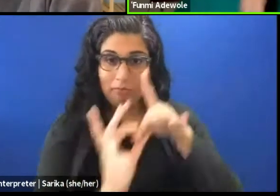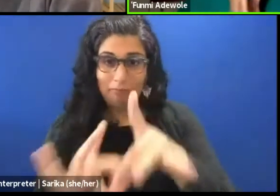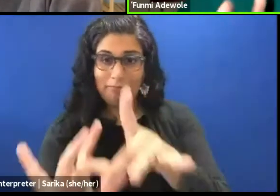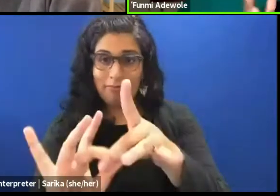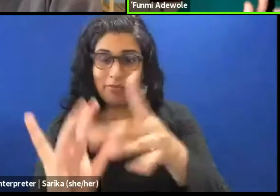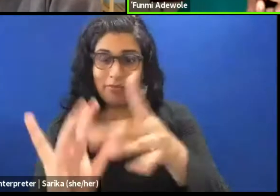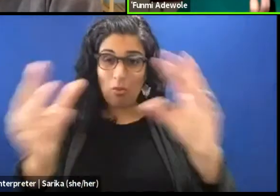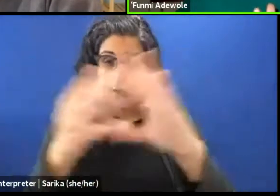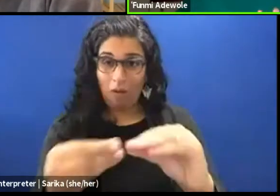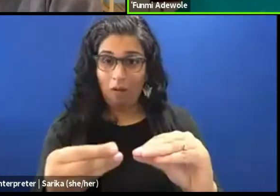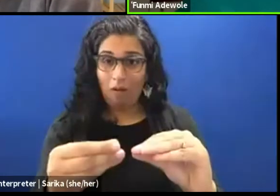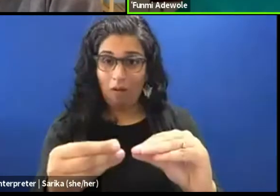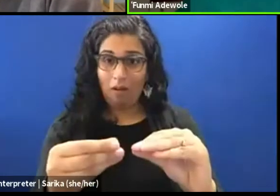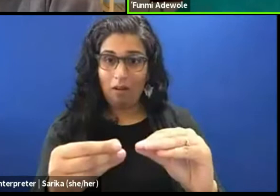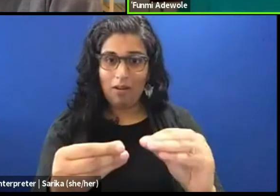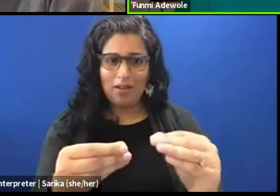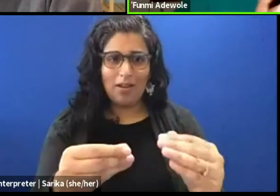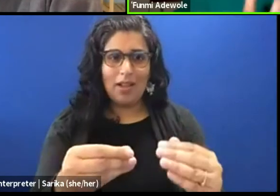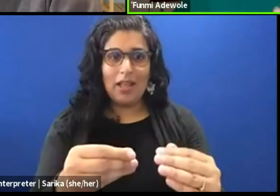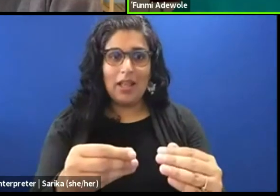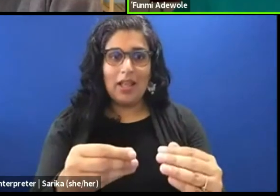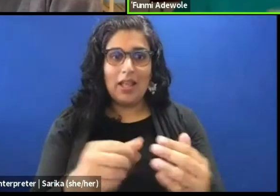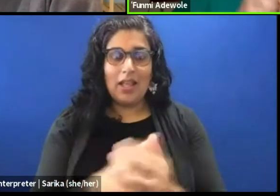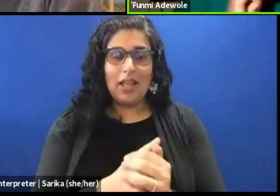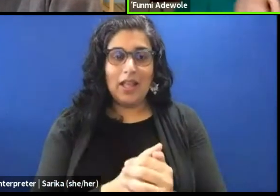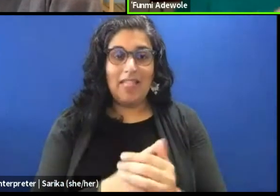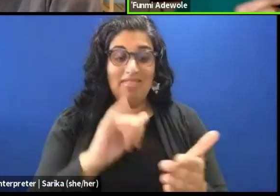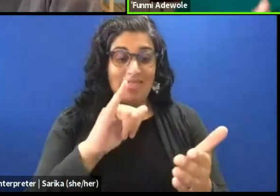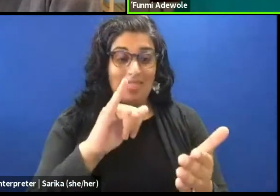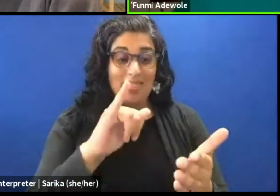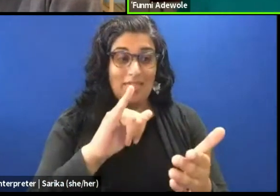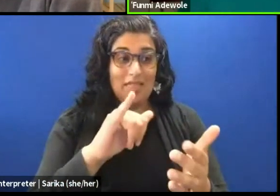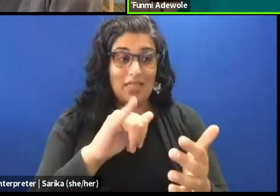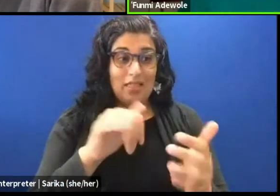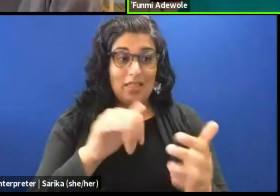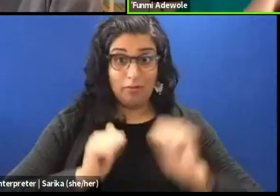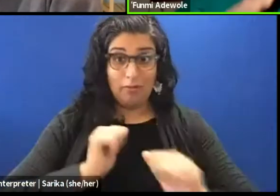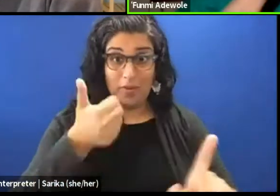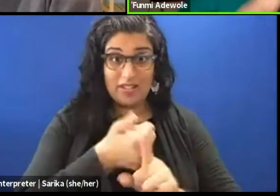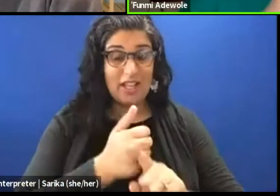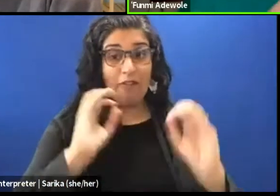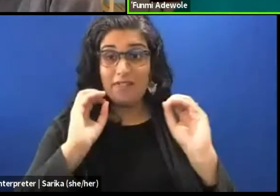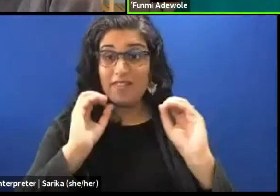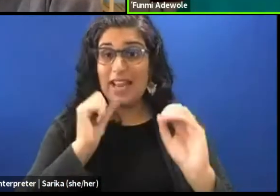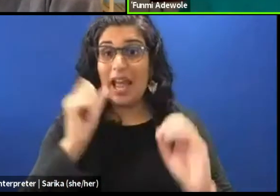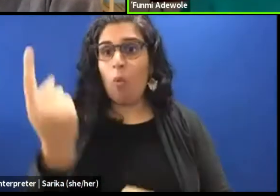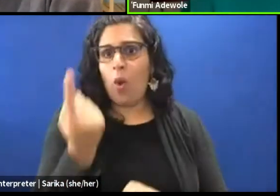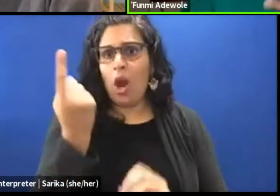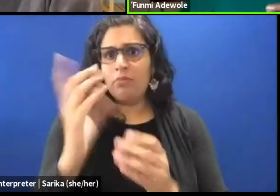the piece doesn't have a single narrative at all. She does children games at one point she sings into a microphone,